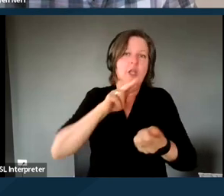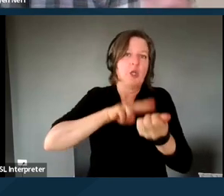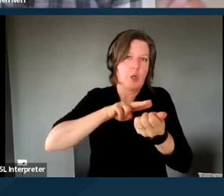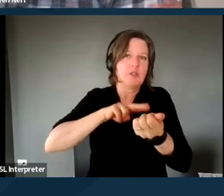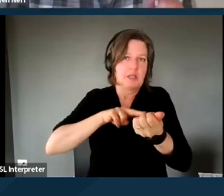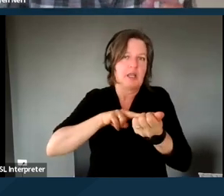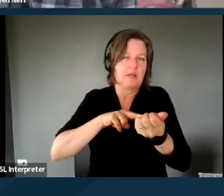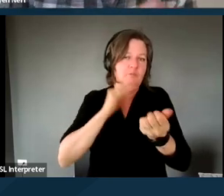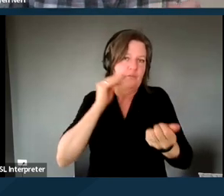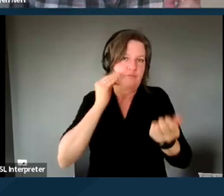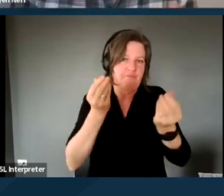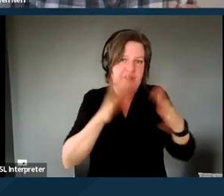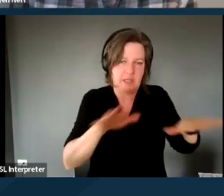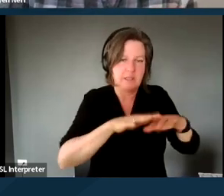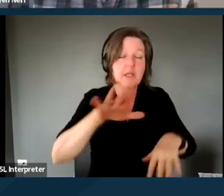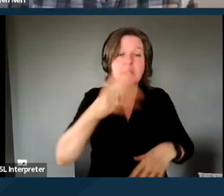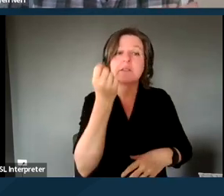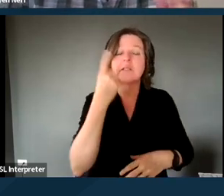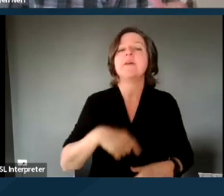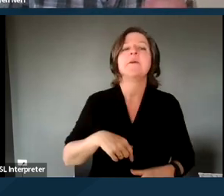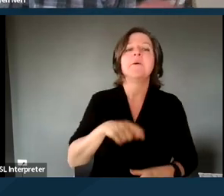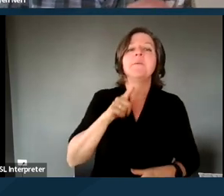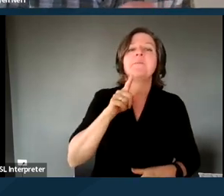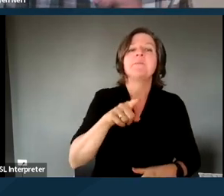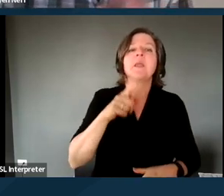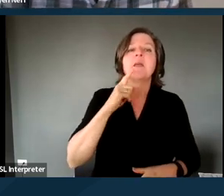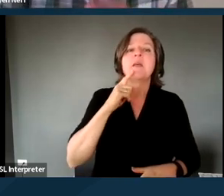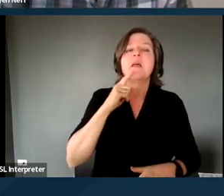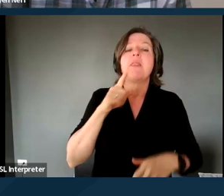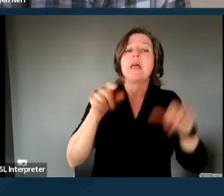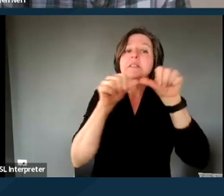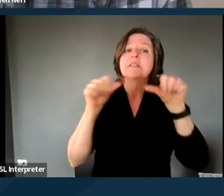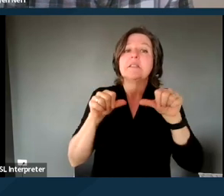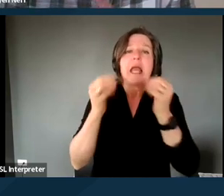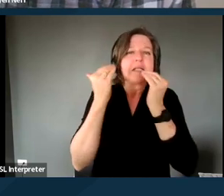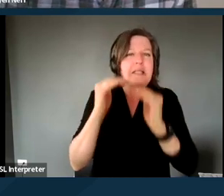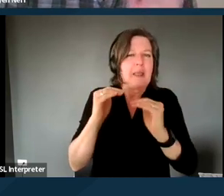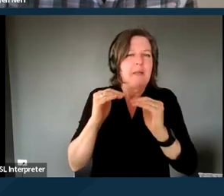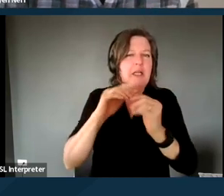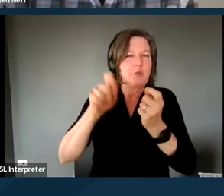It's important to note that in order to receive this area, it's limited to certain regions. And I apologize,